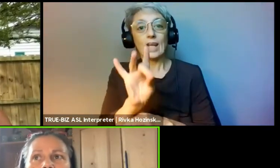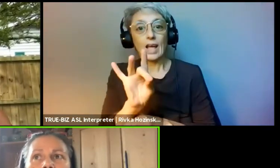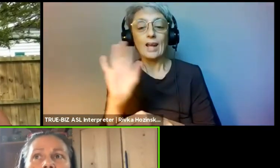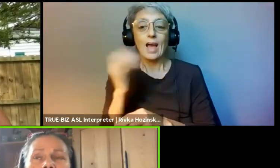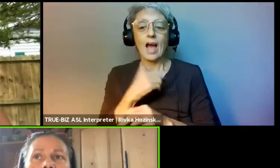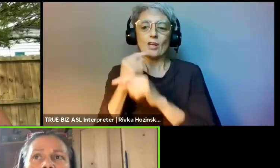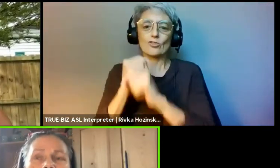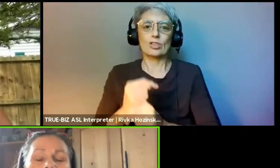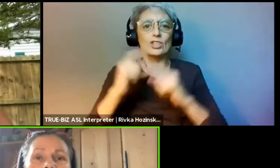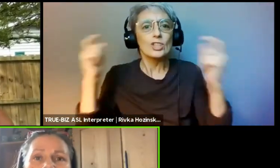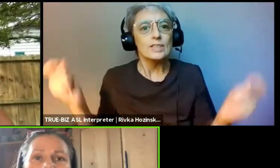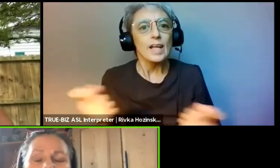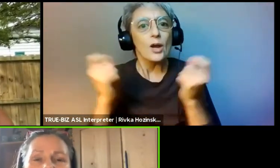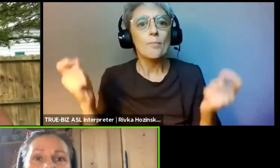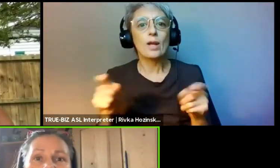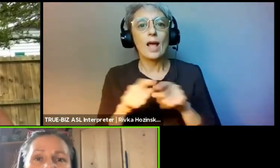I give thanks and gratitude and I bow,